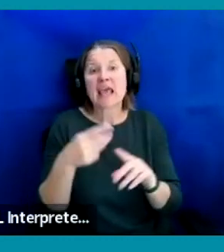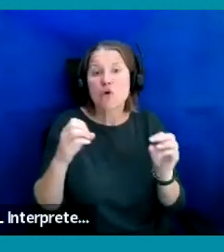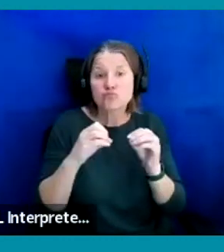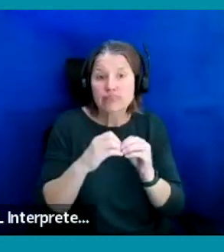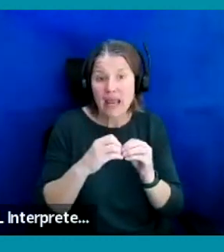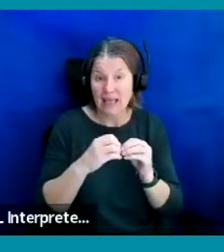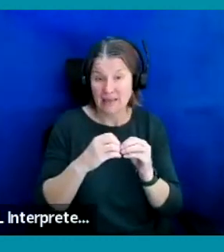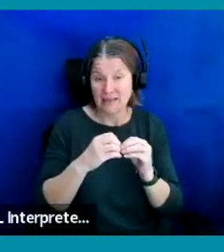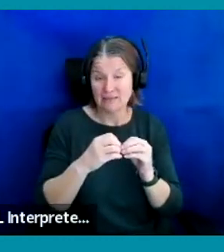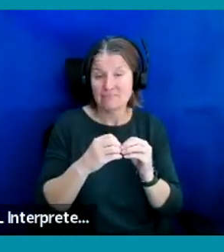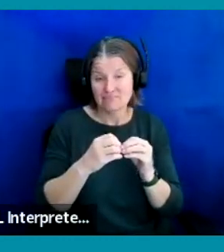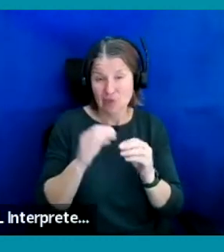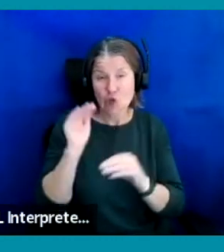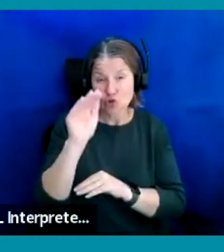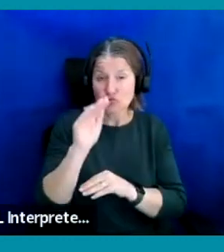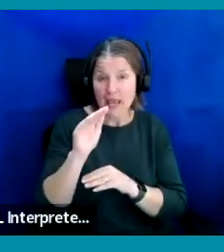So please do contact them through the links Toby shared.